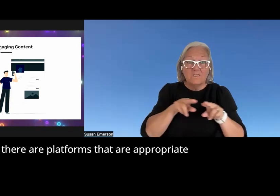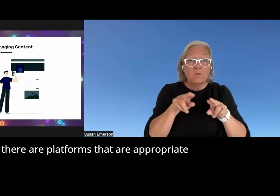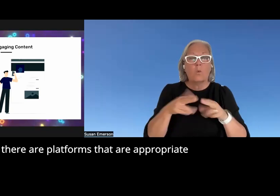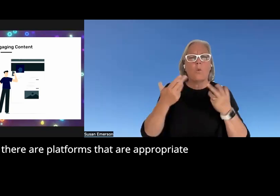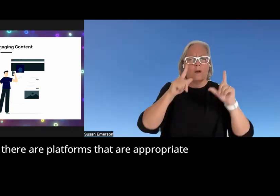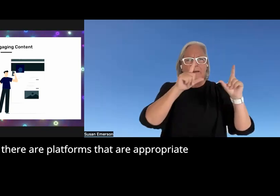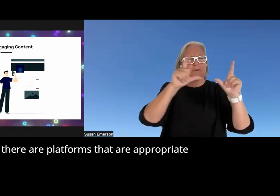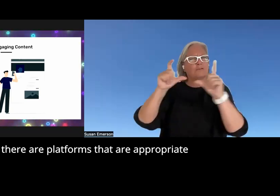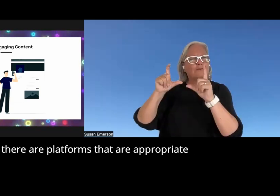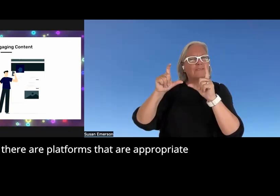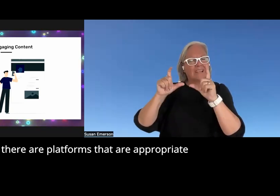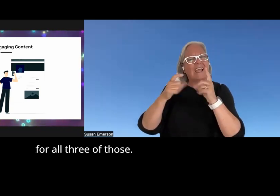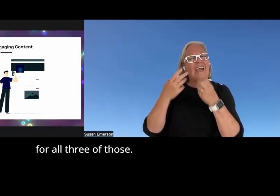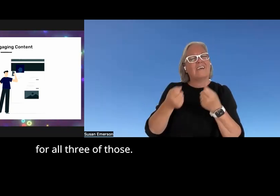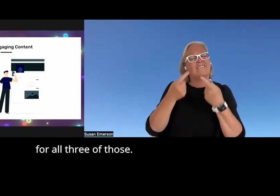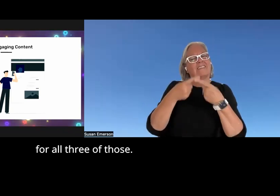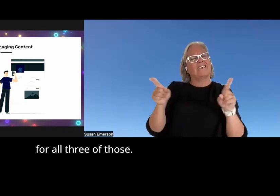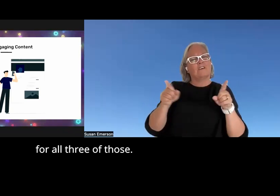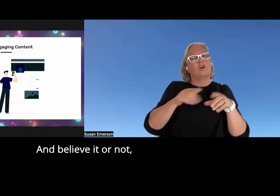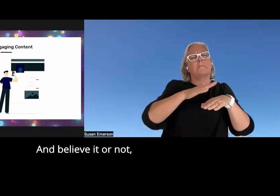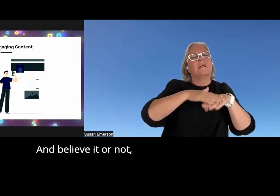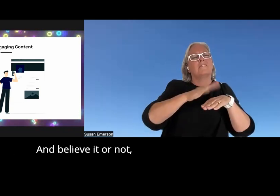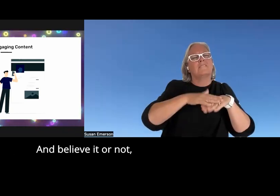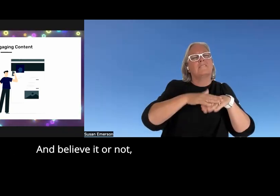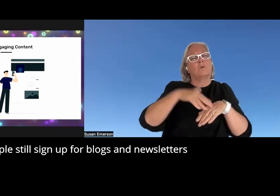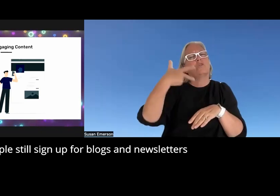and there are platforms that are appropriate for all three of those and believe it or not people